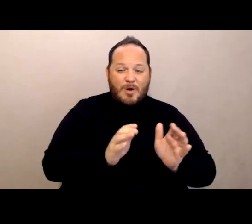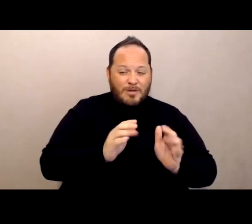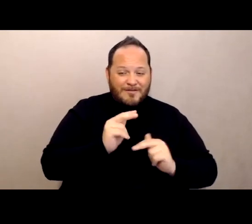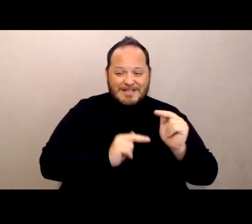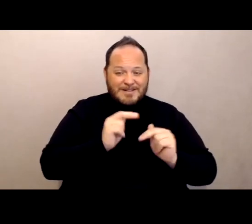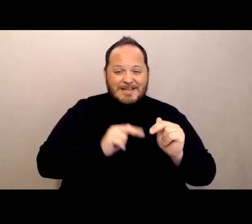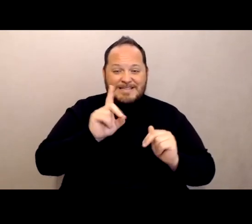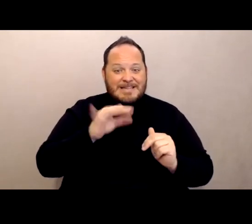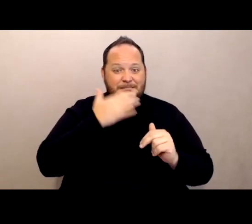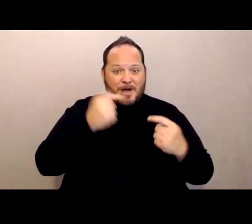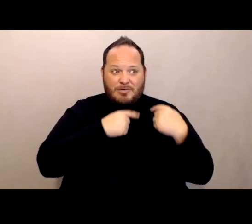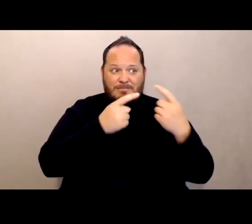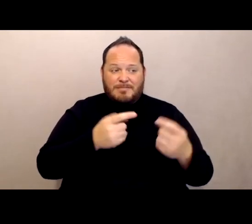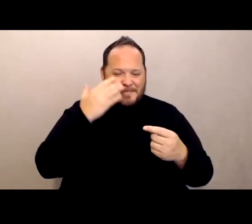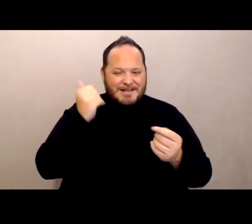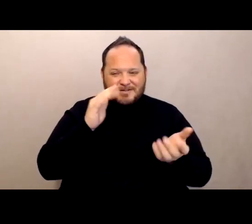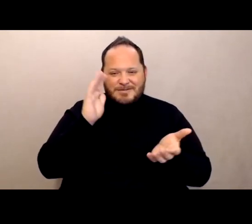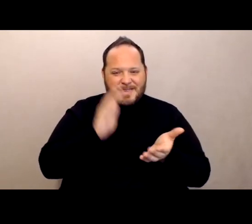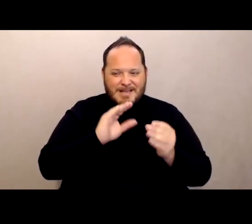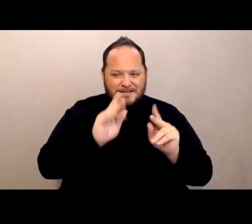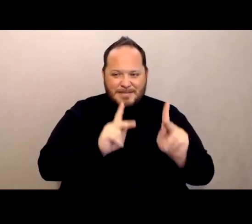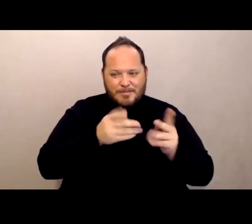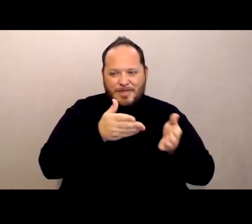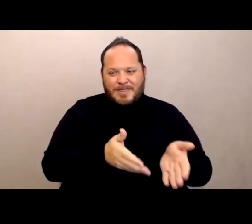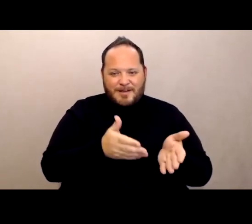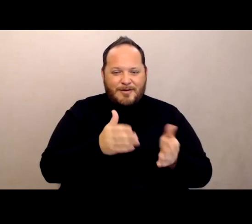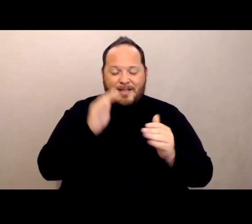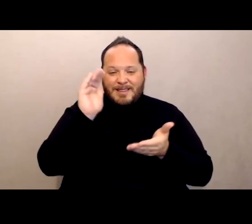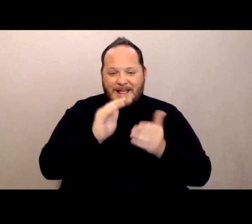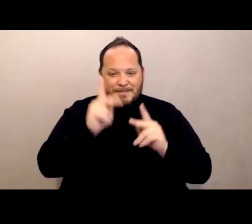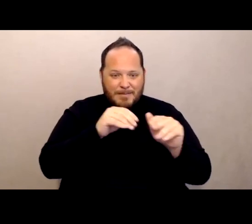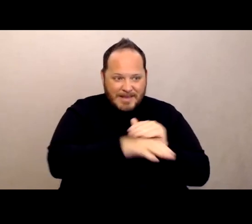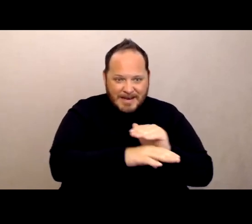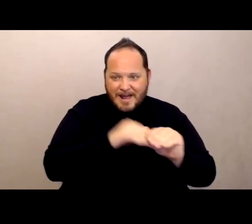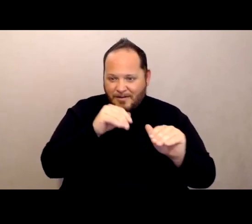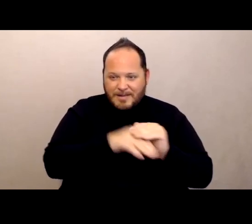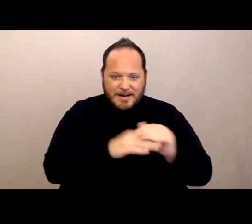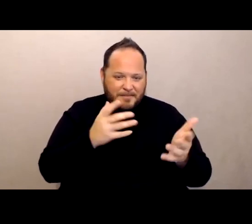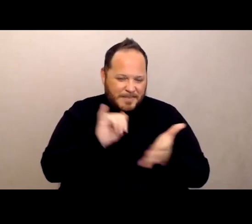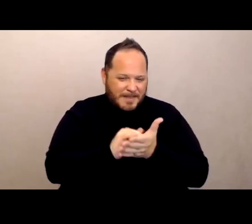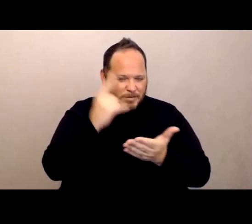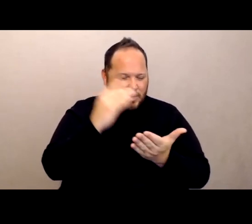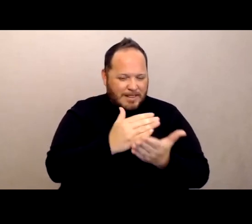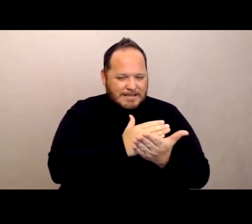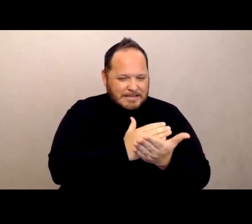of fewer people going in and out through people there in the building. So that's one lesson is, and I think this will push